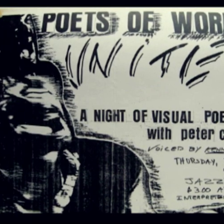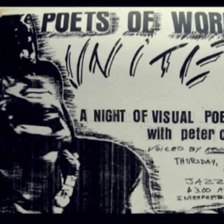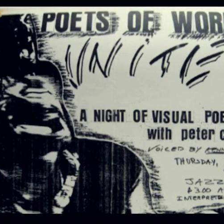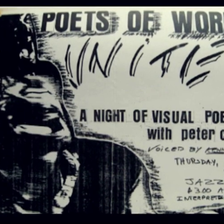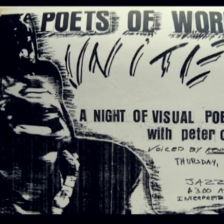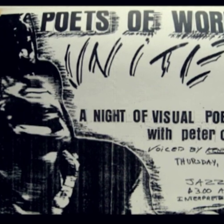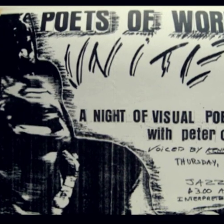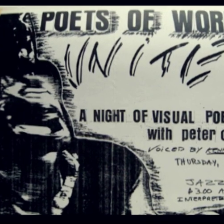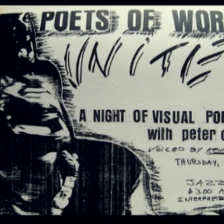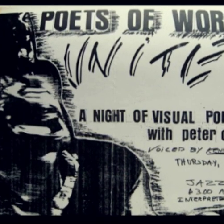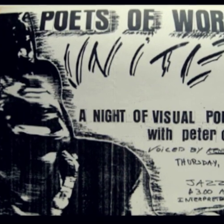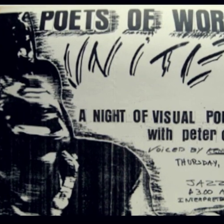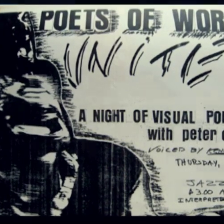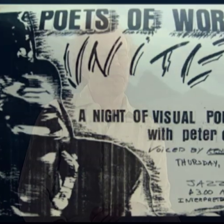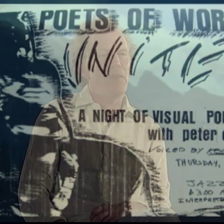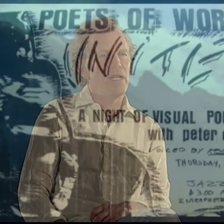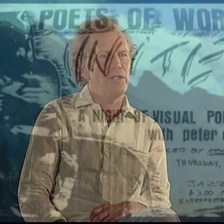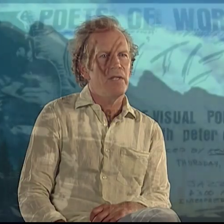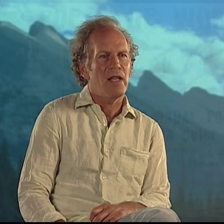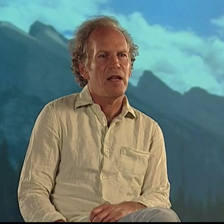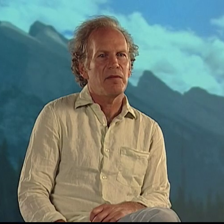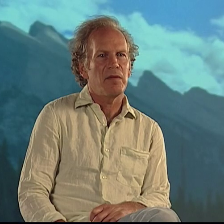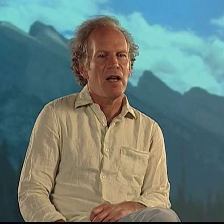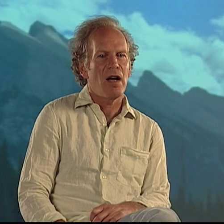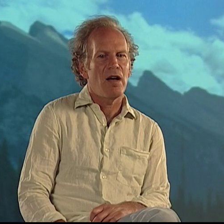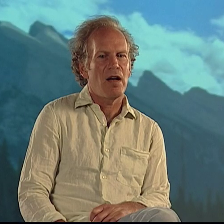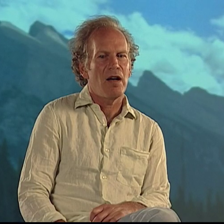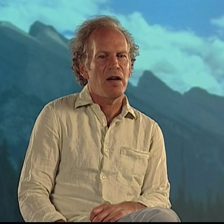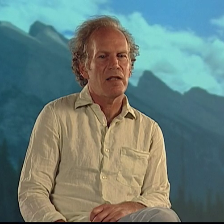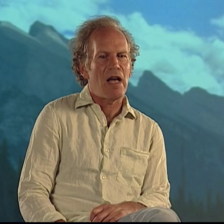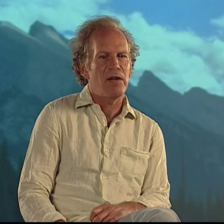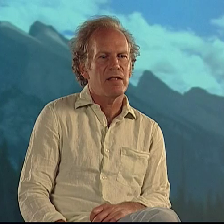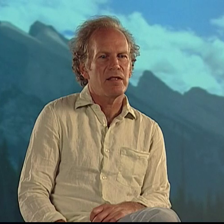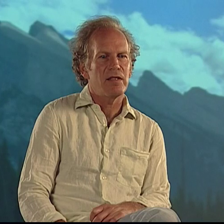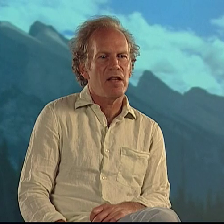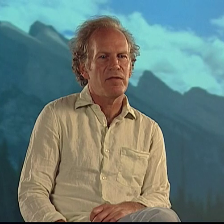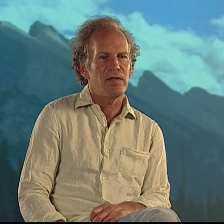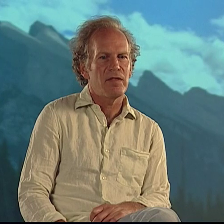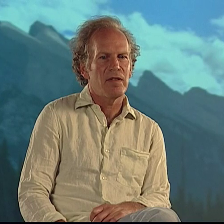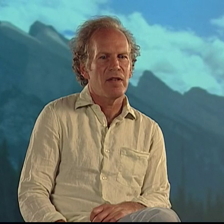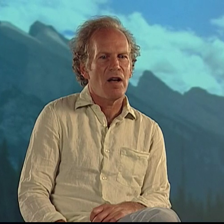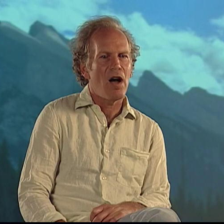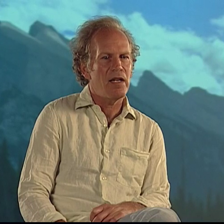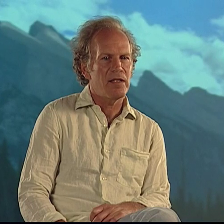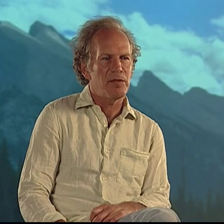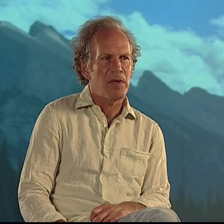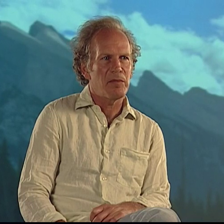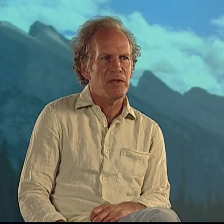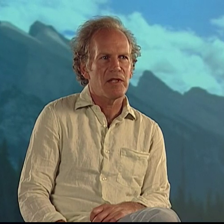And then, by doing that, allowing deaf audience members to come